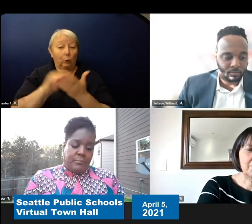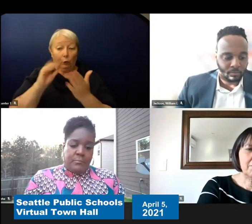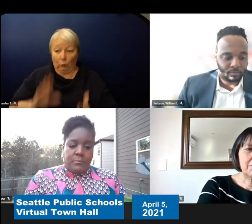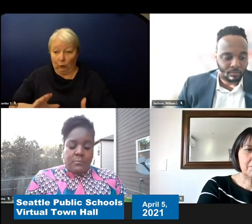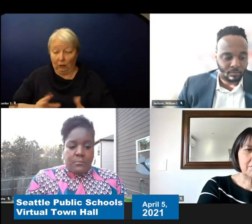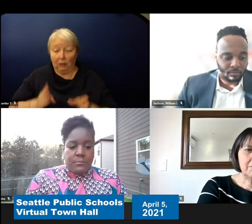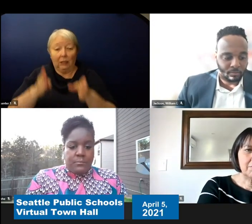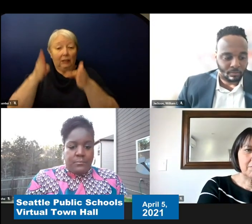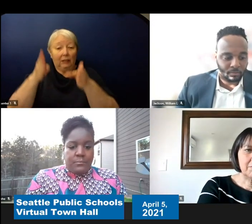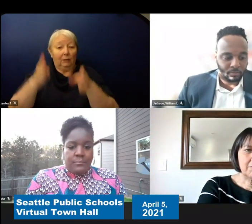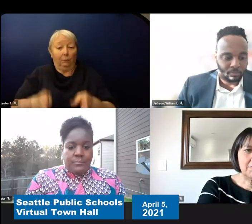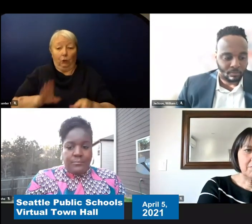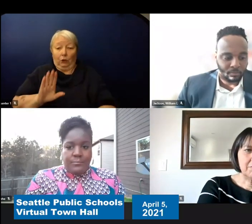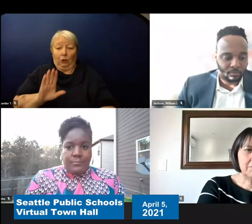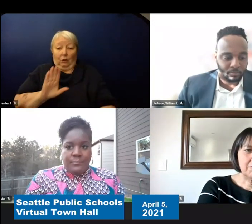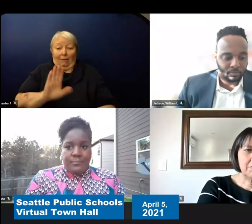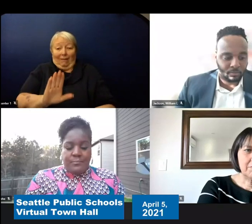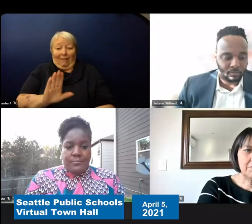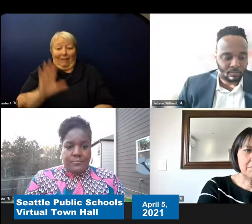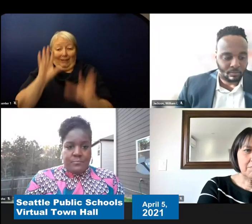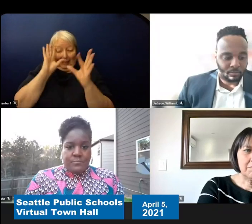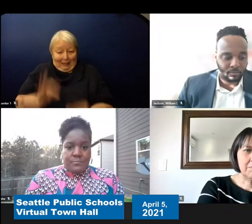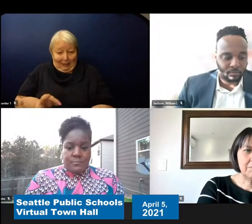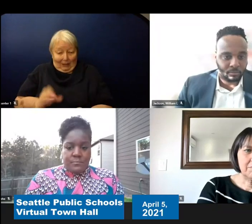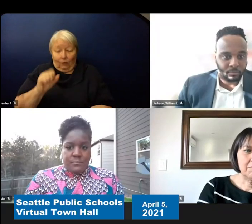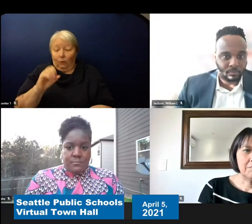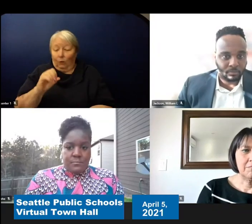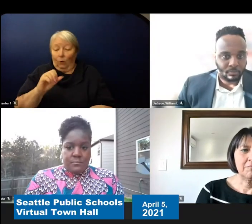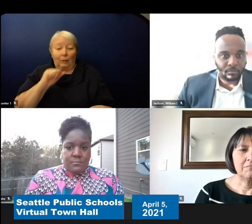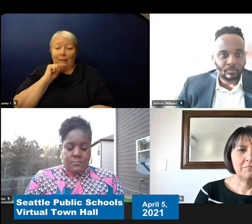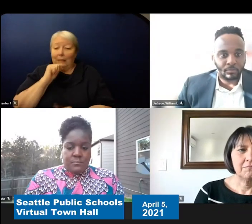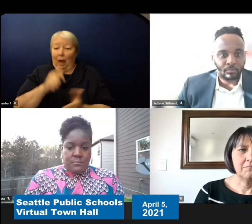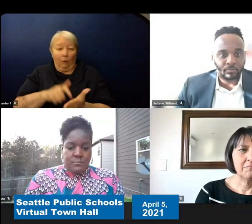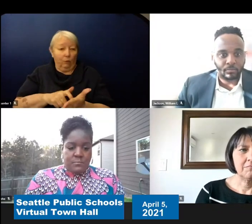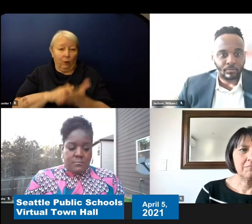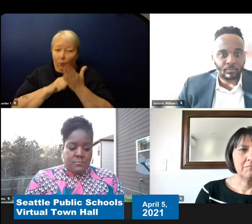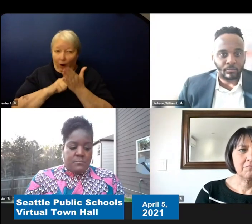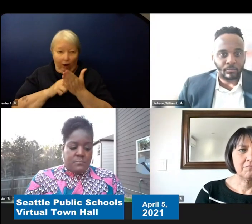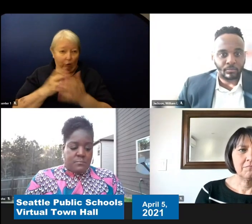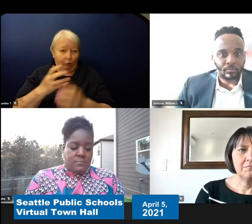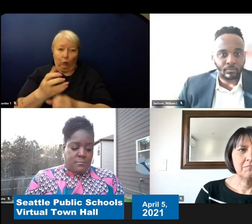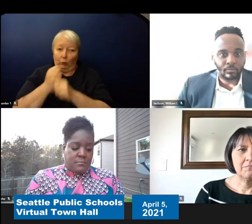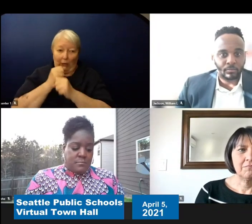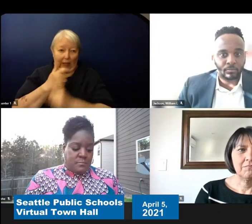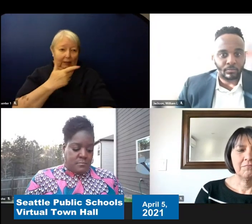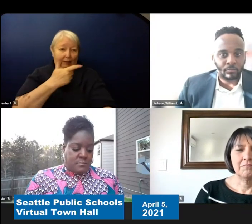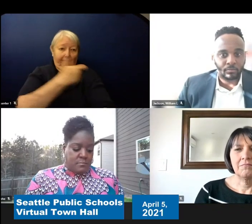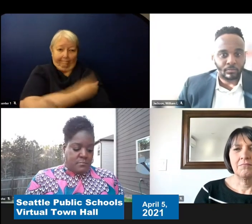And so there is not a requirement for for staff or students in returning to in-person.